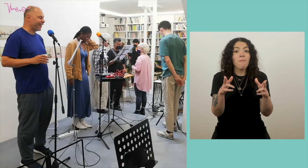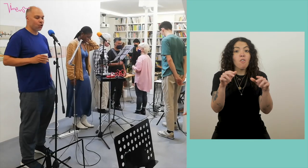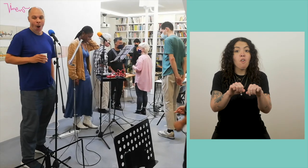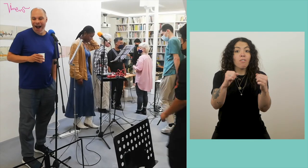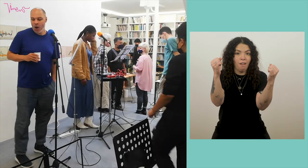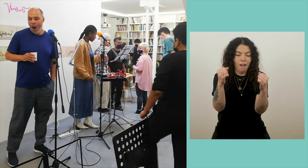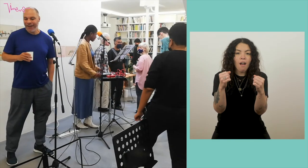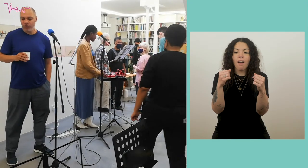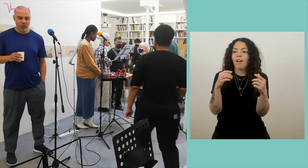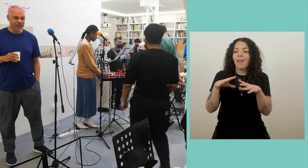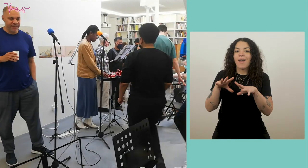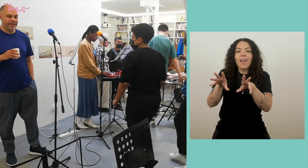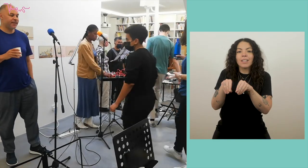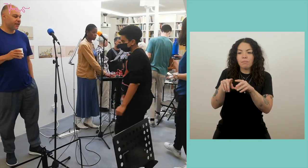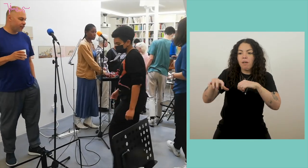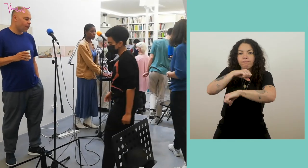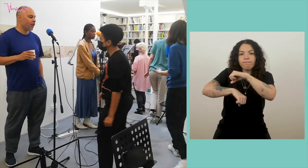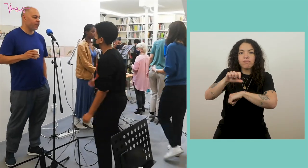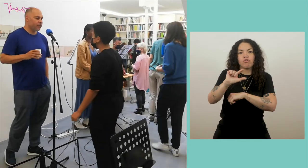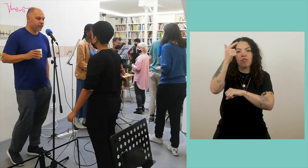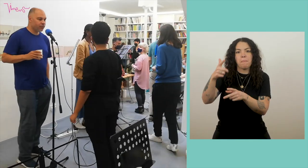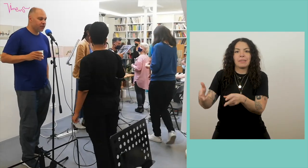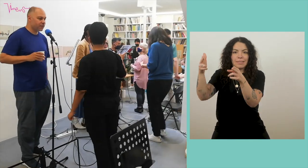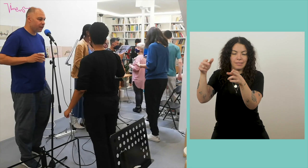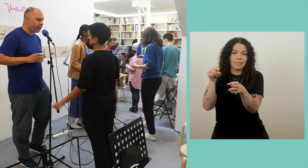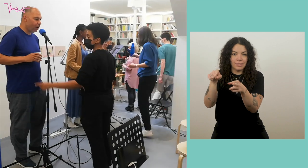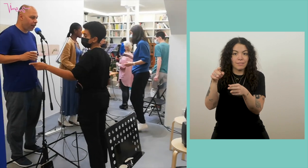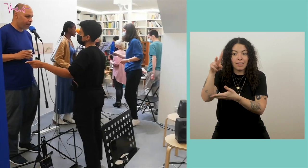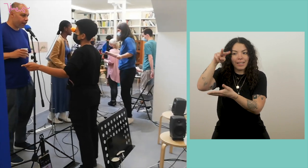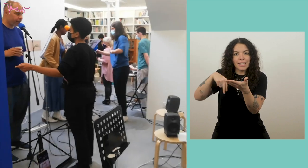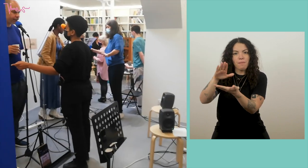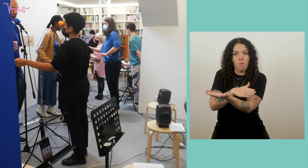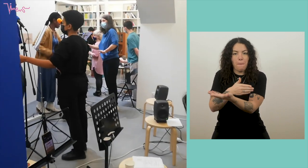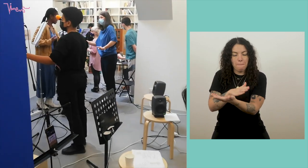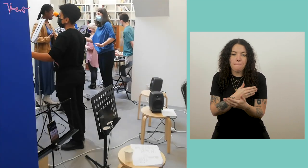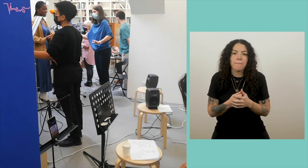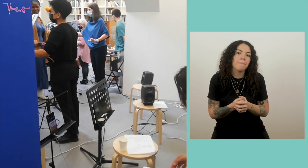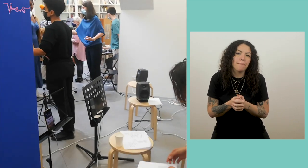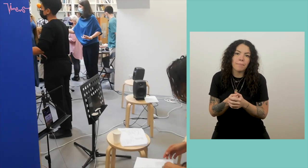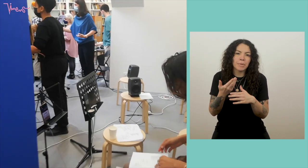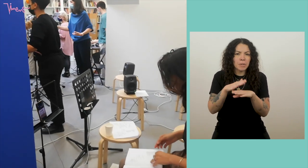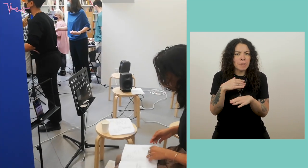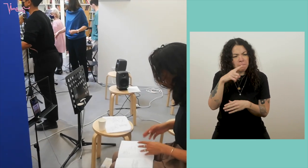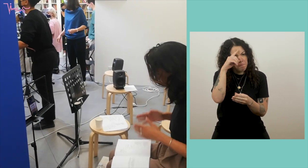During the intermission, the teams get into position for the second part: the reading of a poem. And I wondered